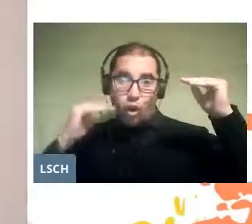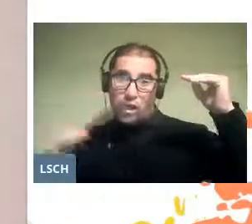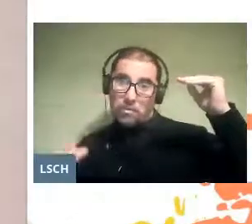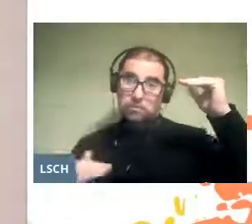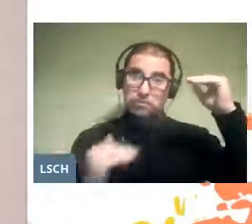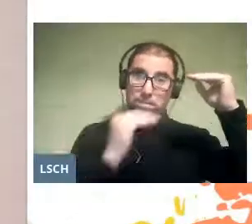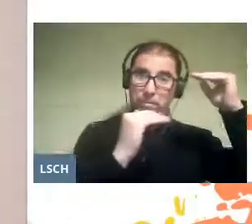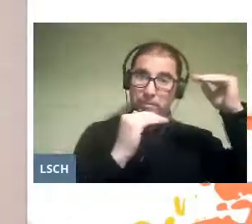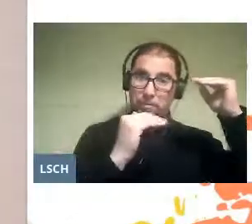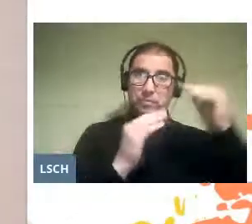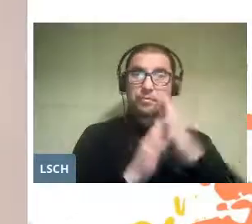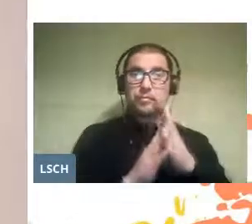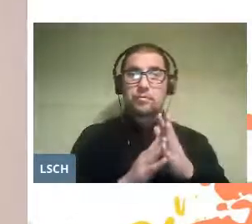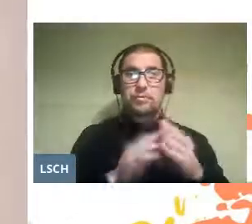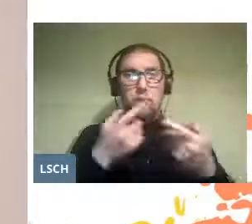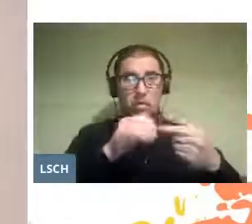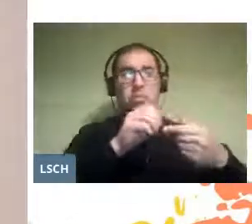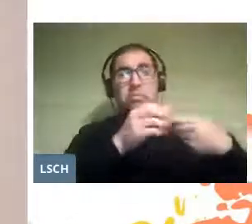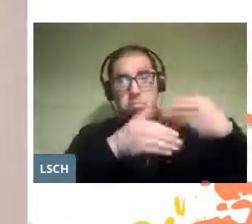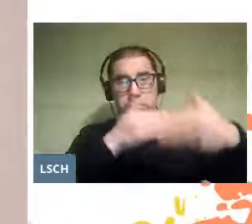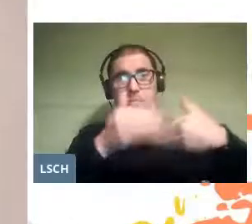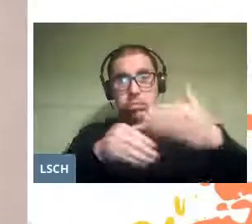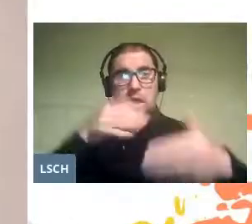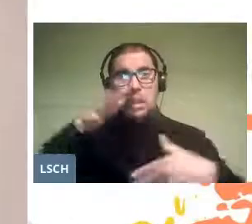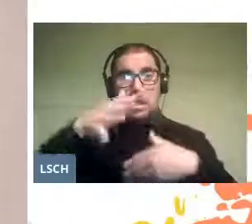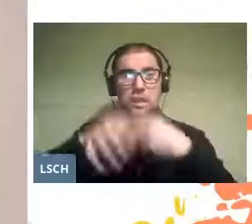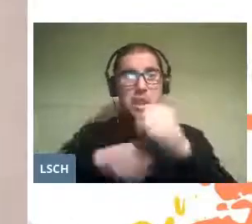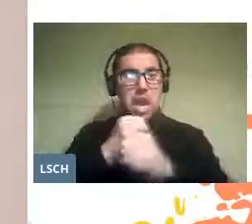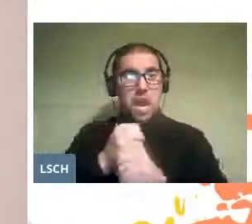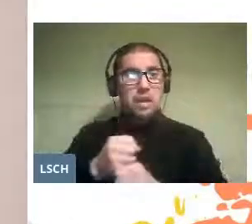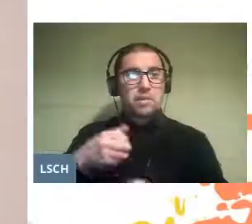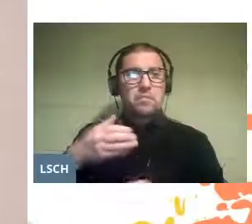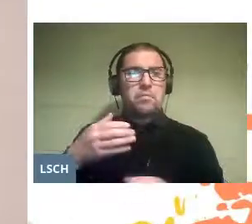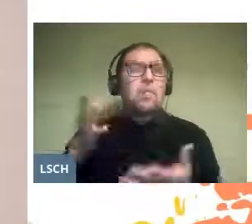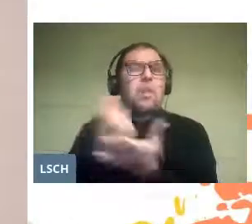We were innovators 15 years ago. What did we achieve?